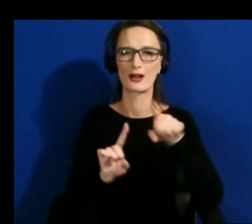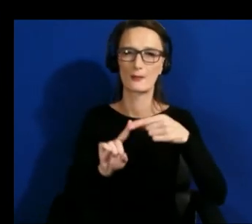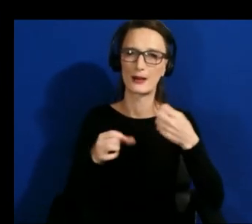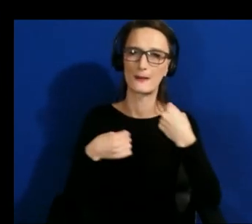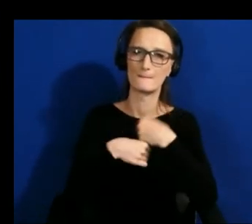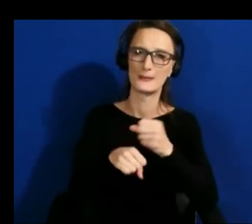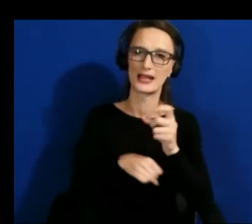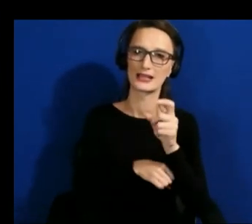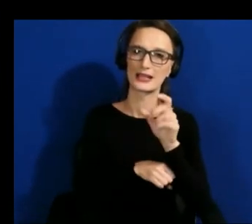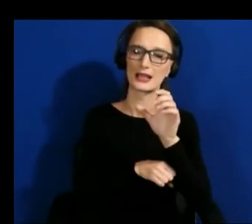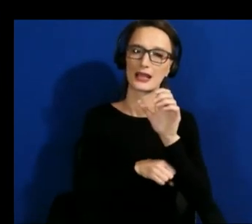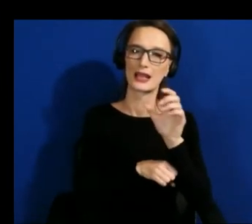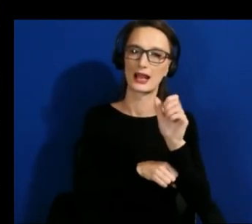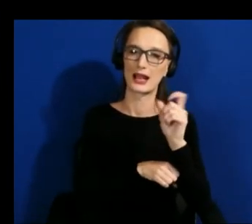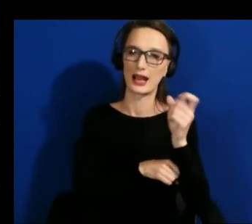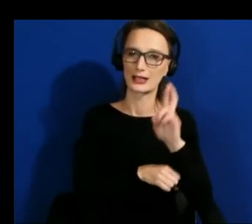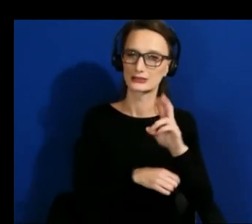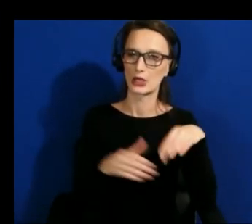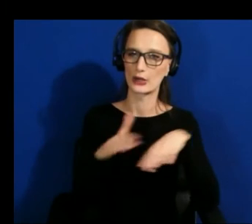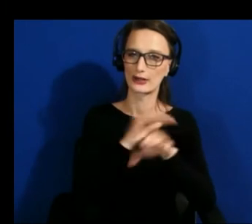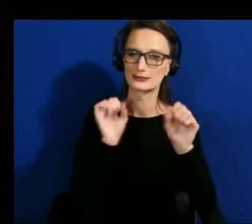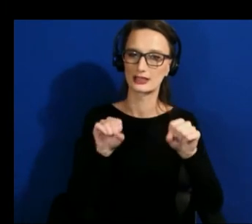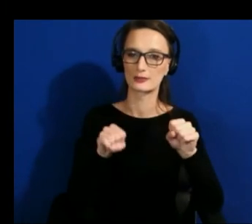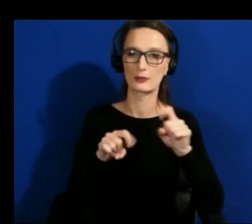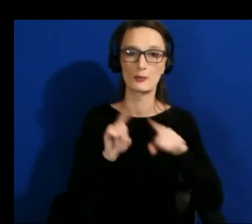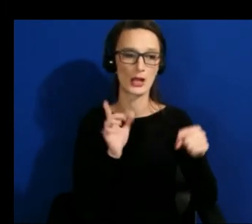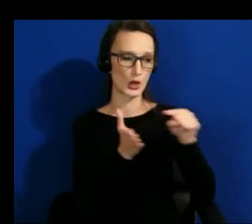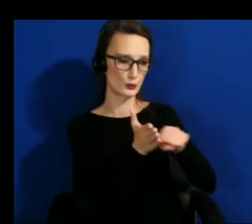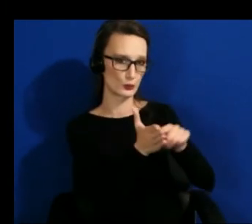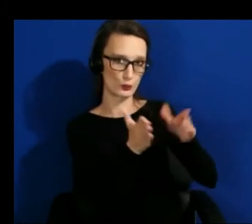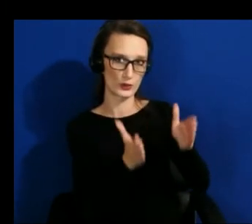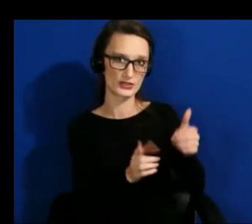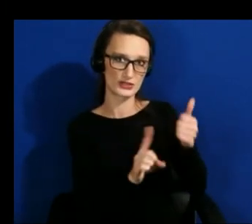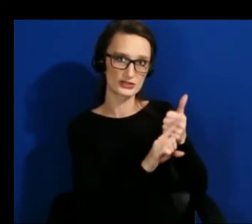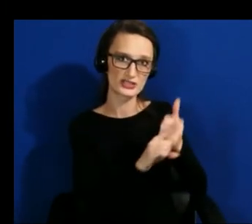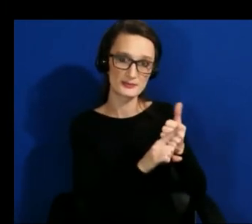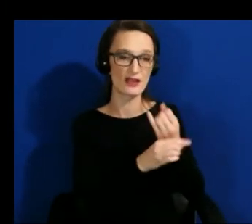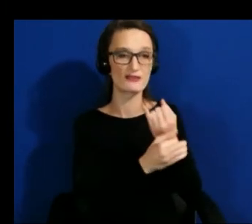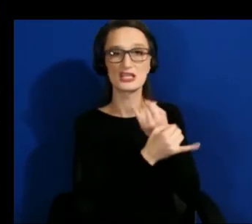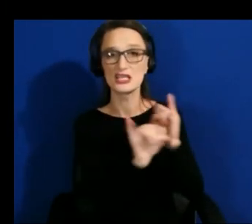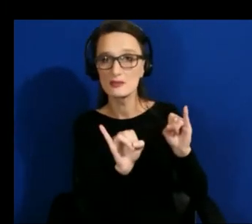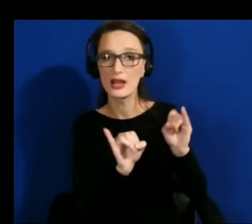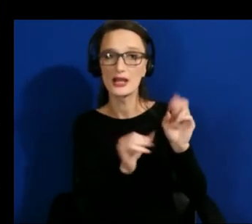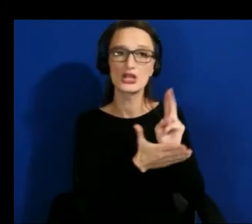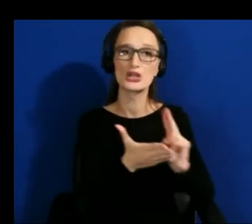are independent at a university or in some other situation to help get their findings put into